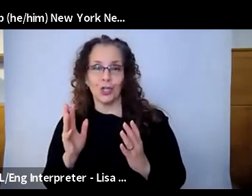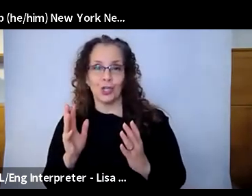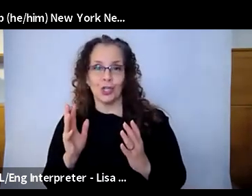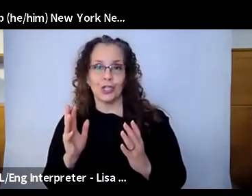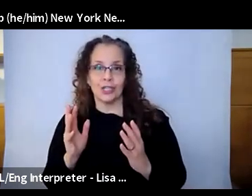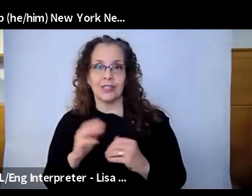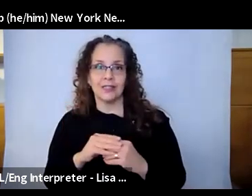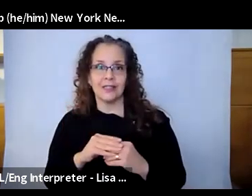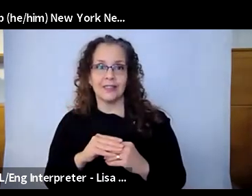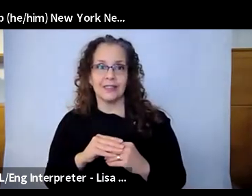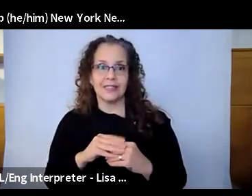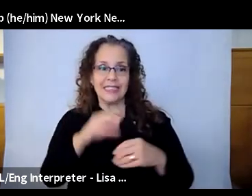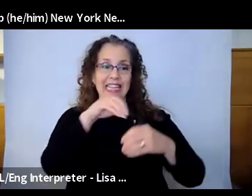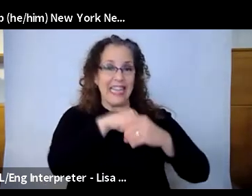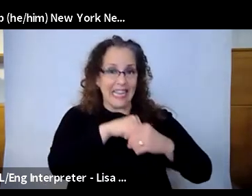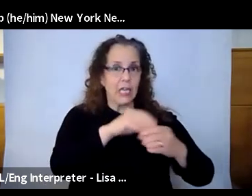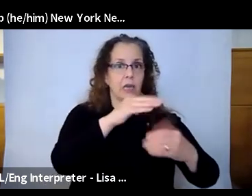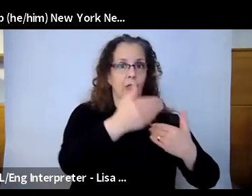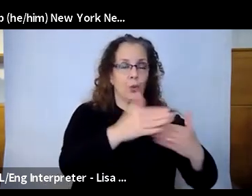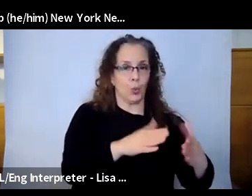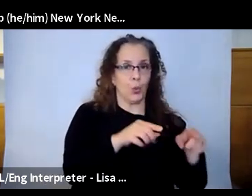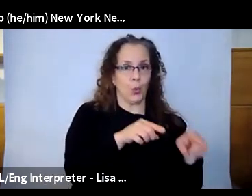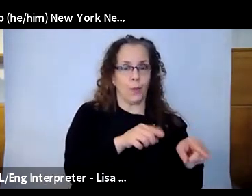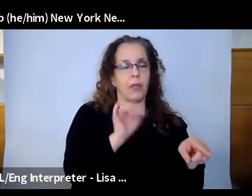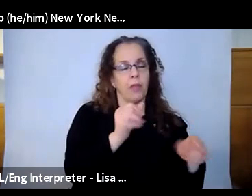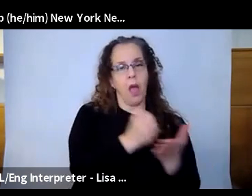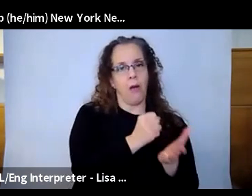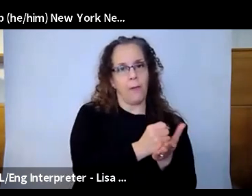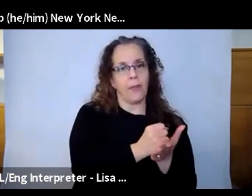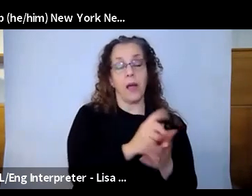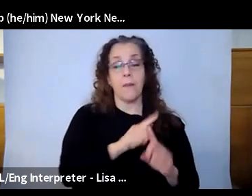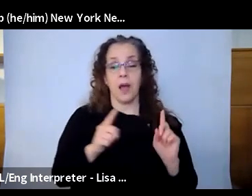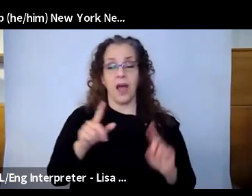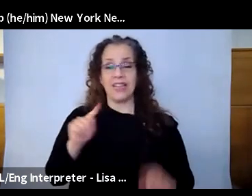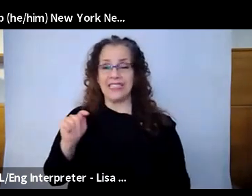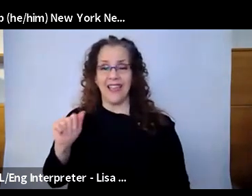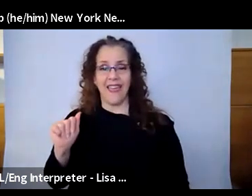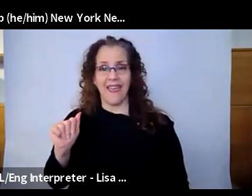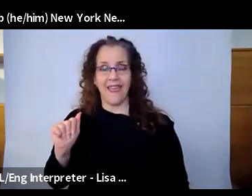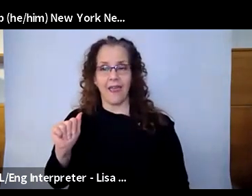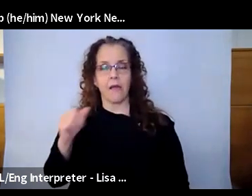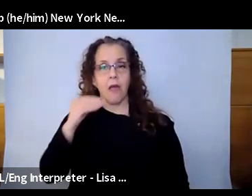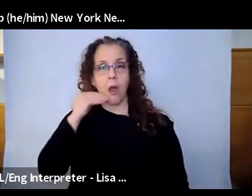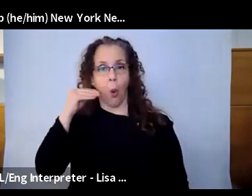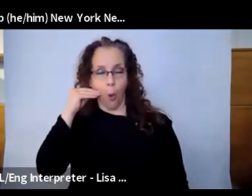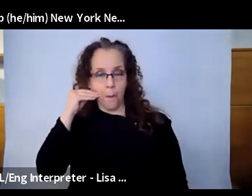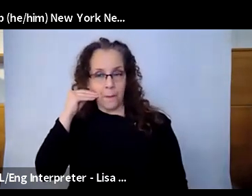room has been really helpful. But you know, as a teaching artist, I think you're at home, there are some kids at home, and